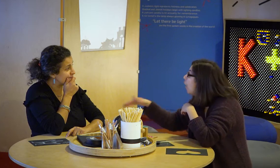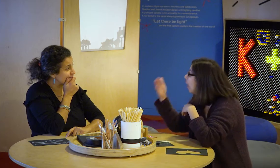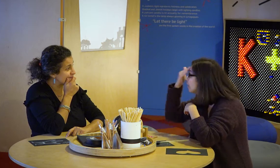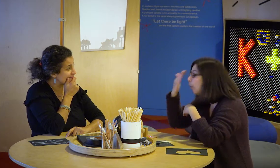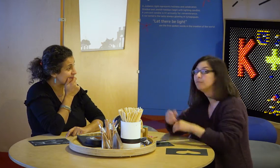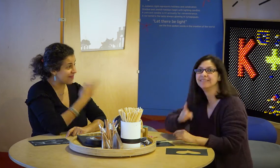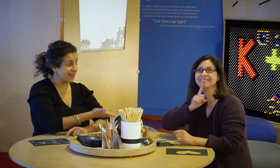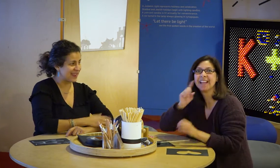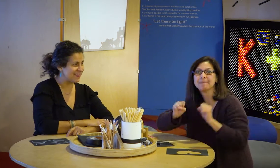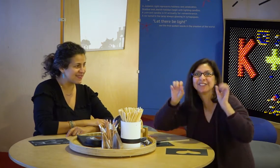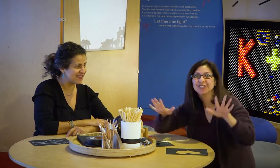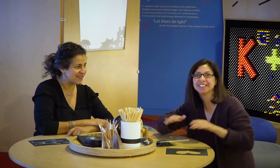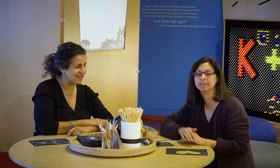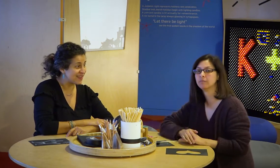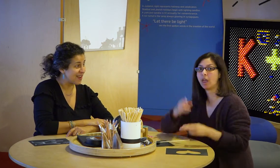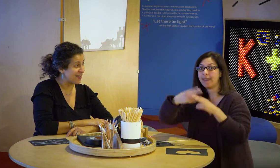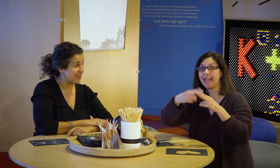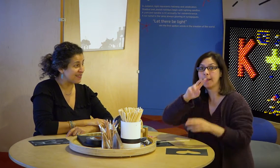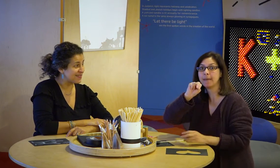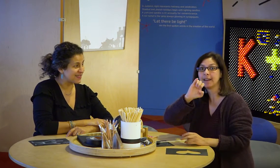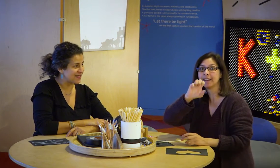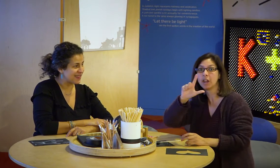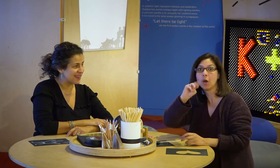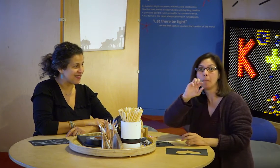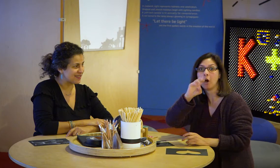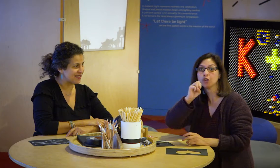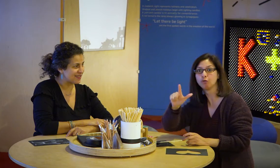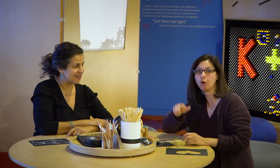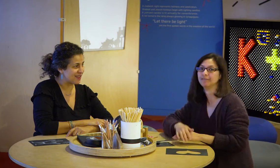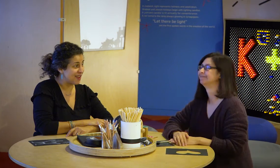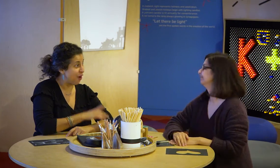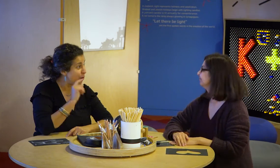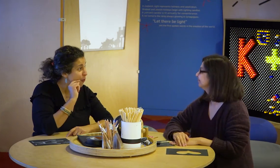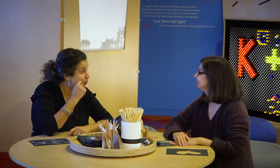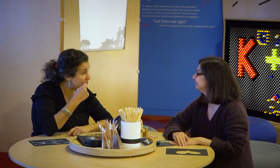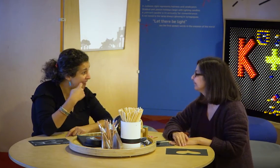Hey, you know what? Deaf Magician, Neil Marshall, will be performing.